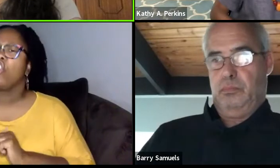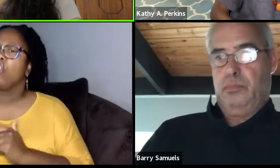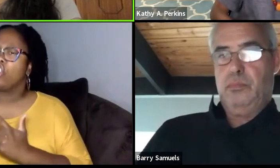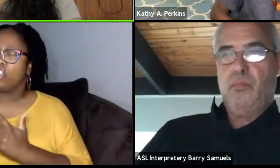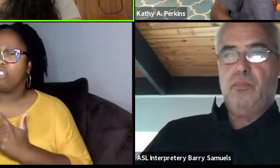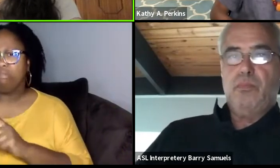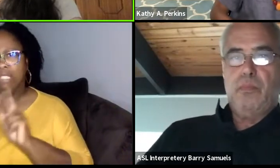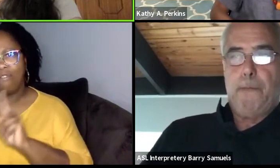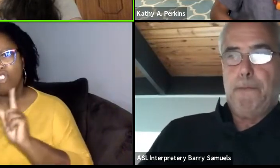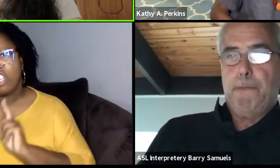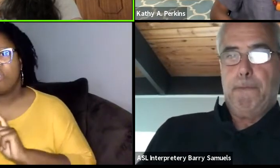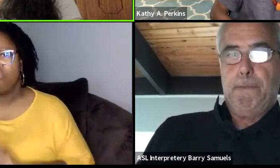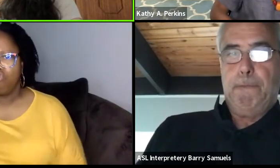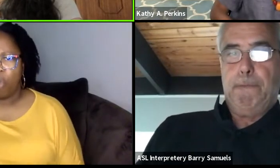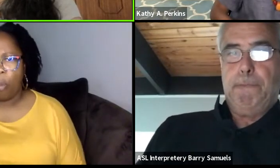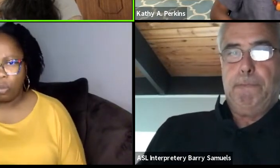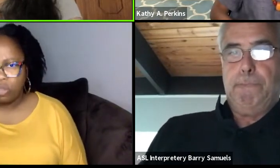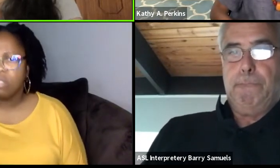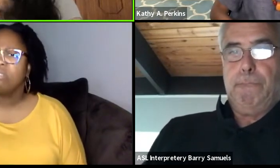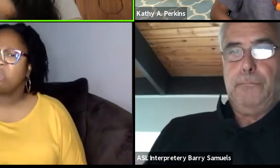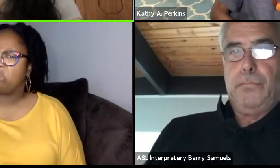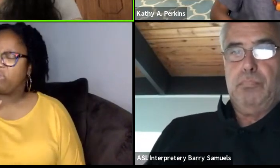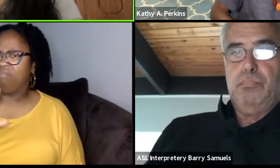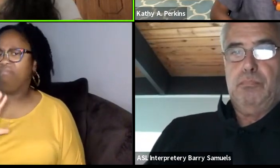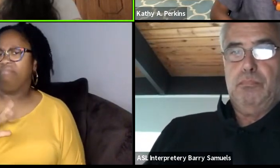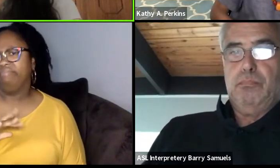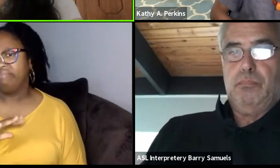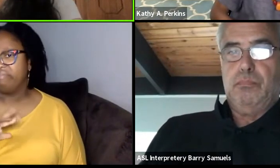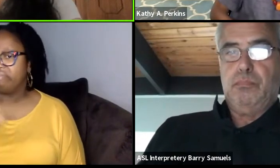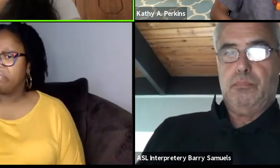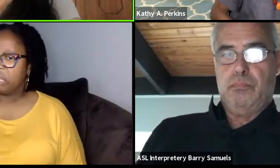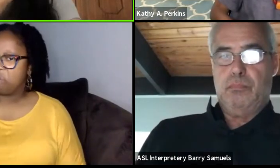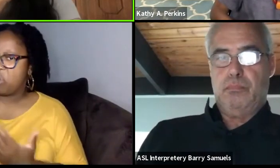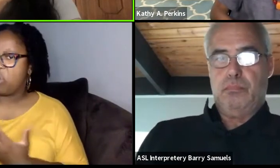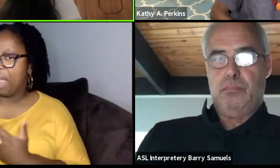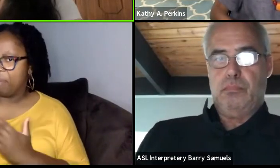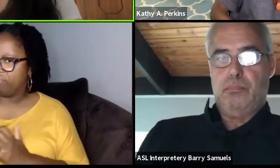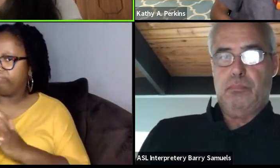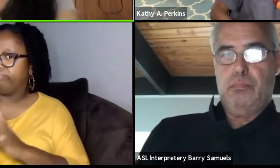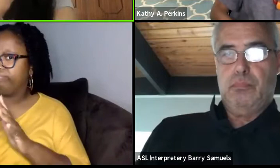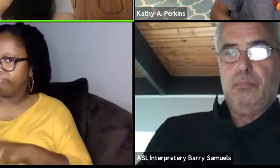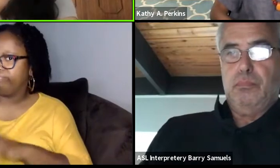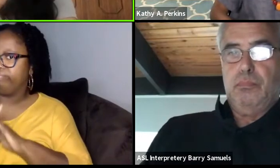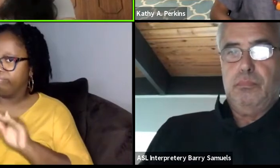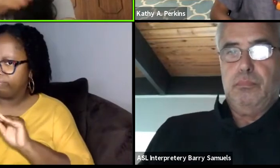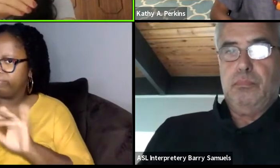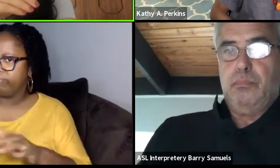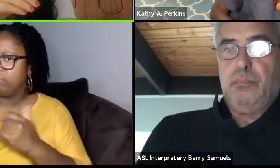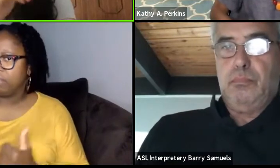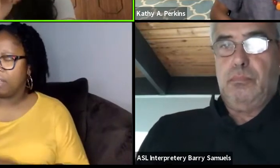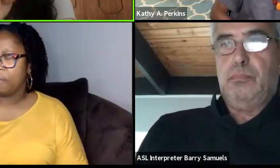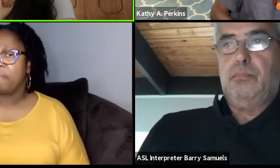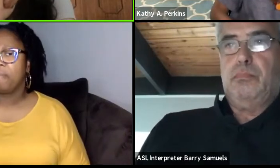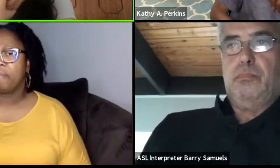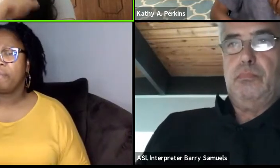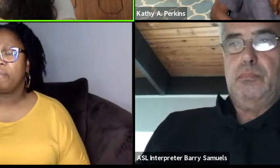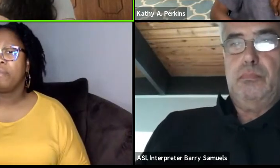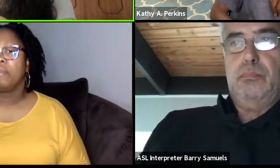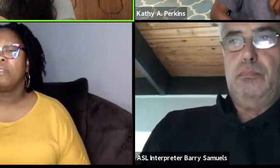And so, yeah, it's really wonderful to see programs like this coming up. I actually wanna give it back to one of the things